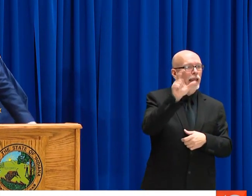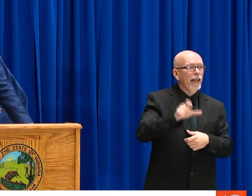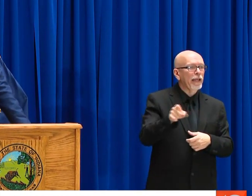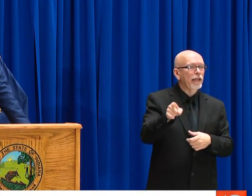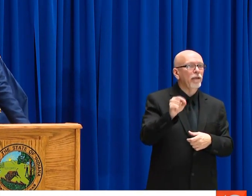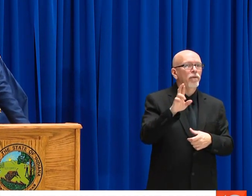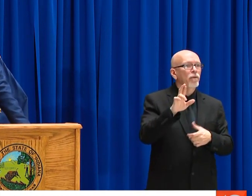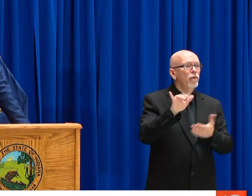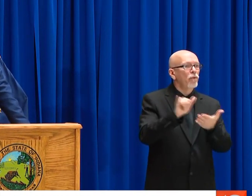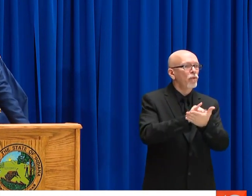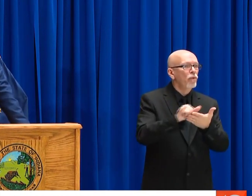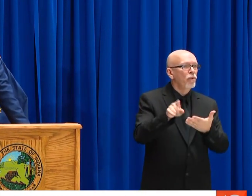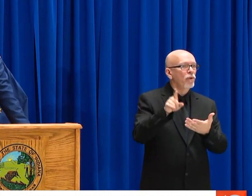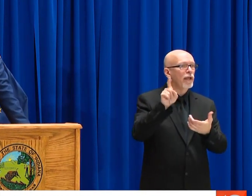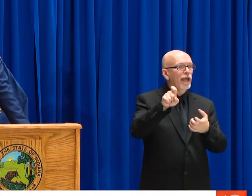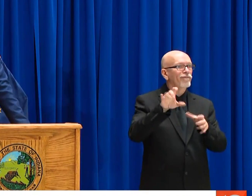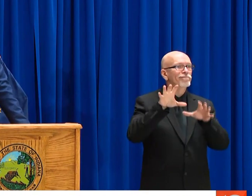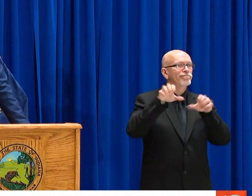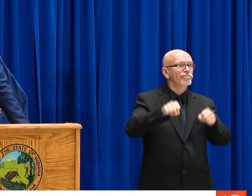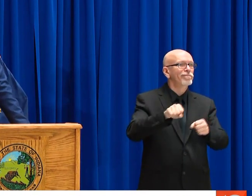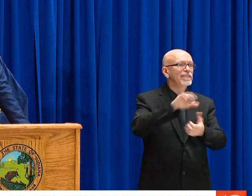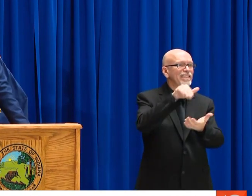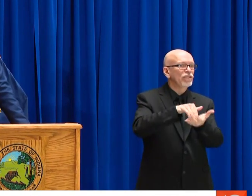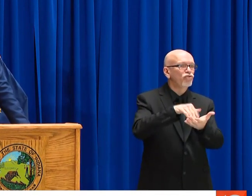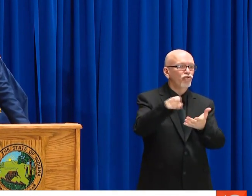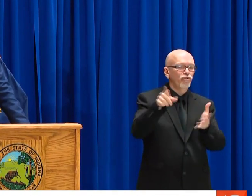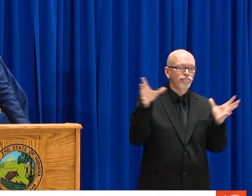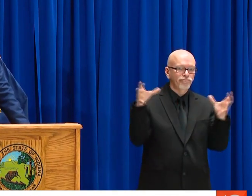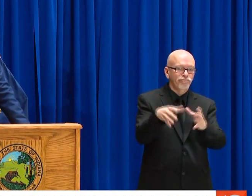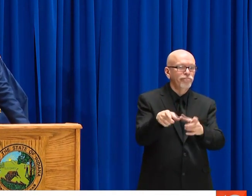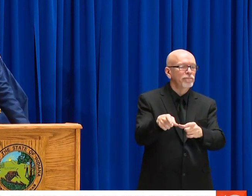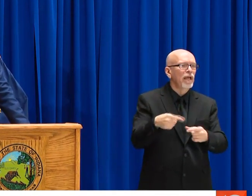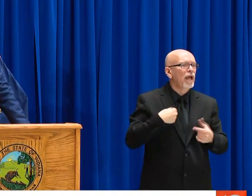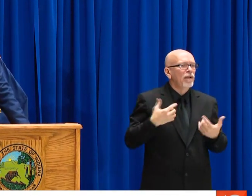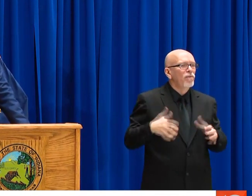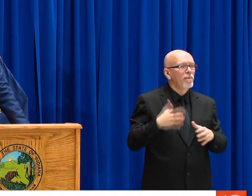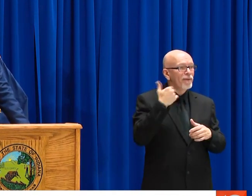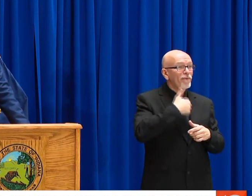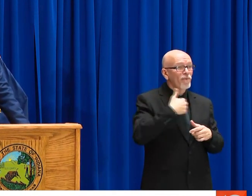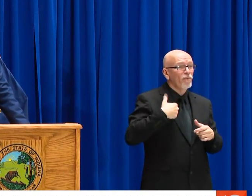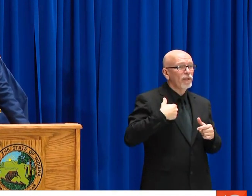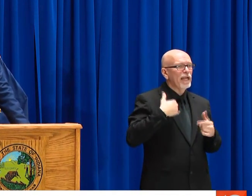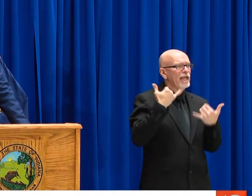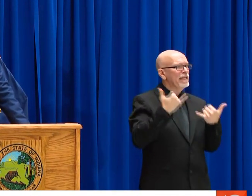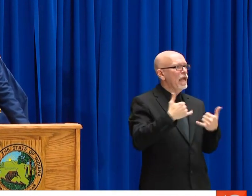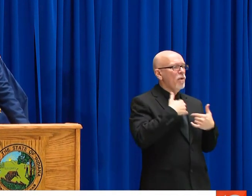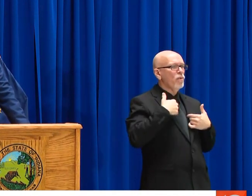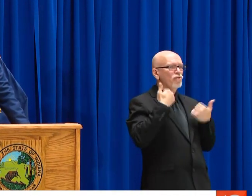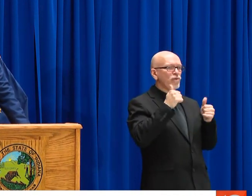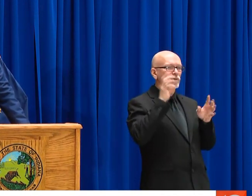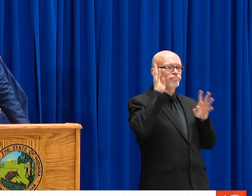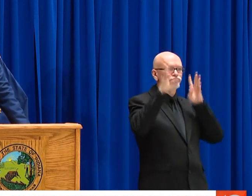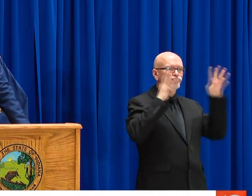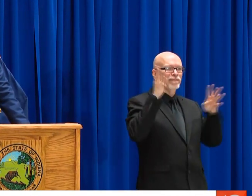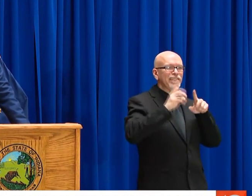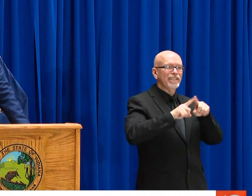OURSELVES IN A SITUATION, DARE I SAY -- AND WE'RE NOT REMOTELY CLOSE TO THAT -- ITALY. OR NEW YORK WHERE THEY'RE TAKING